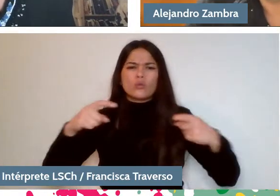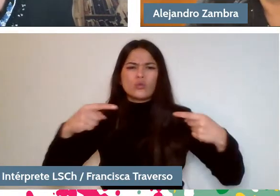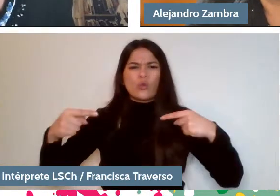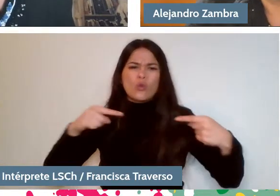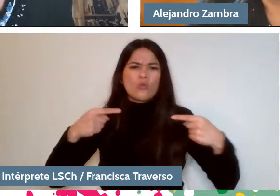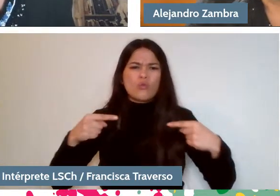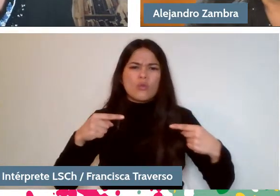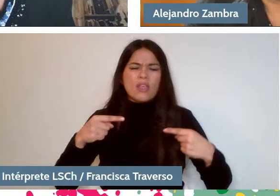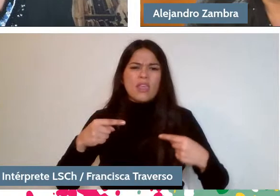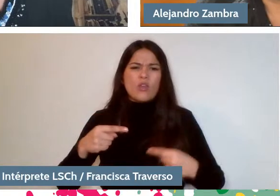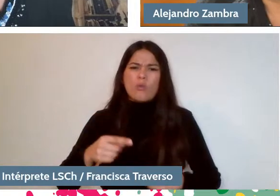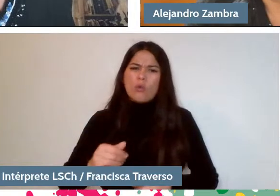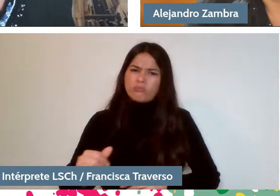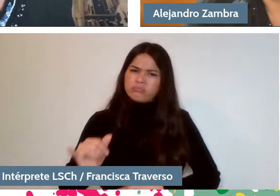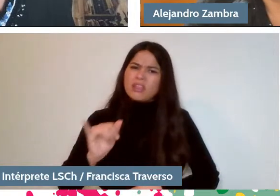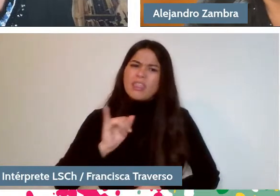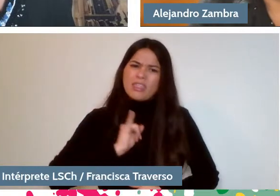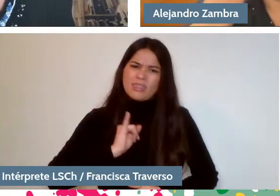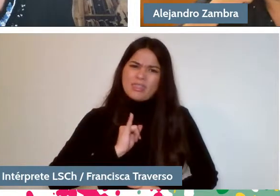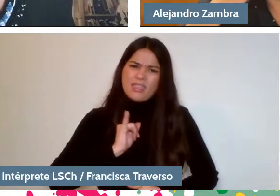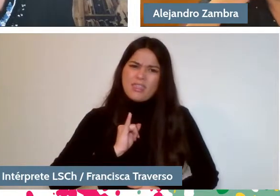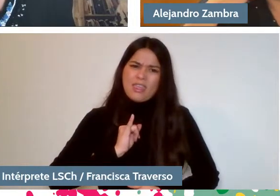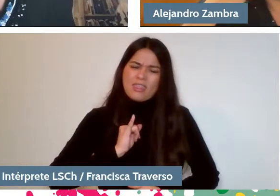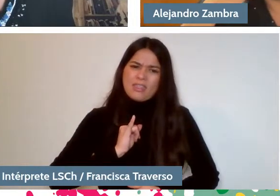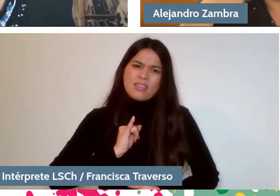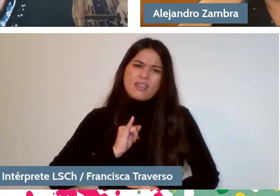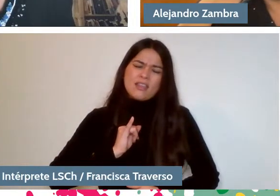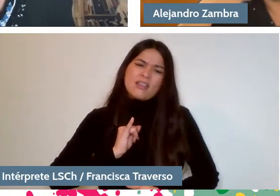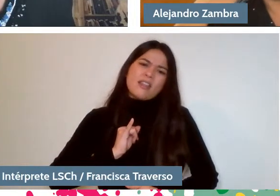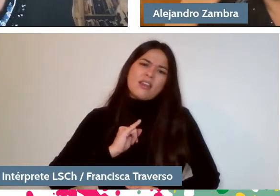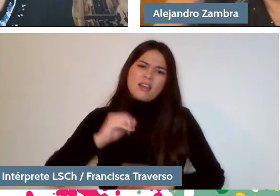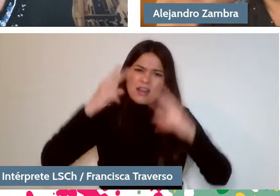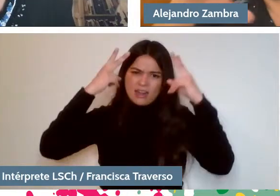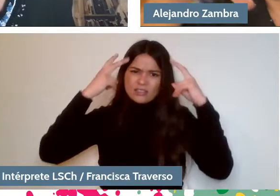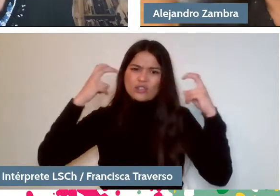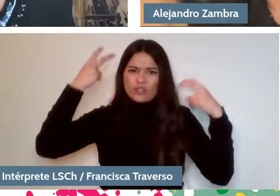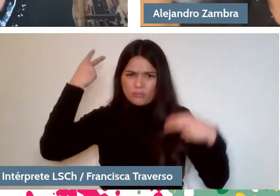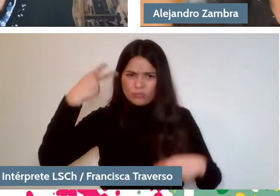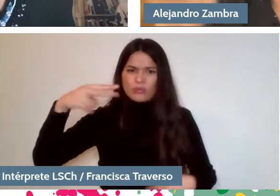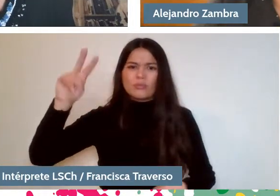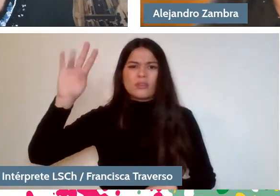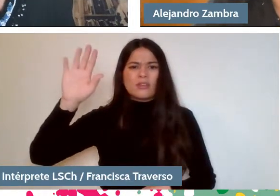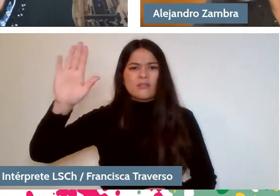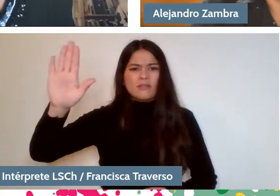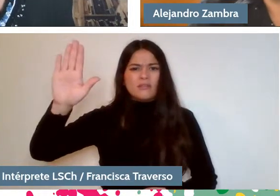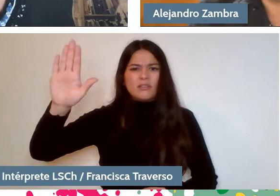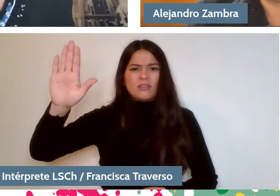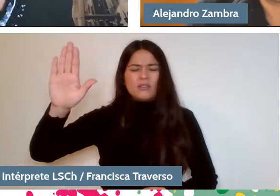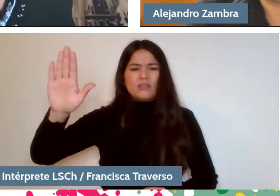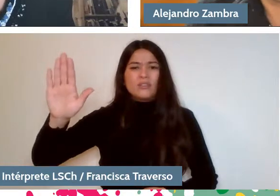So, I feel that a great theme of the last 20